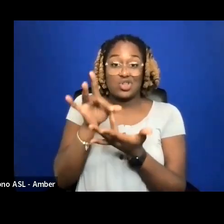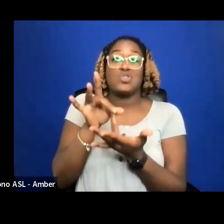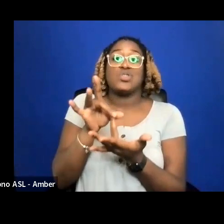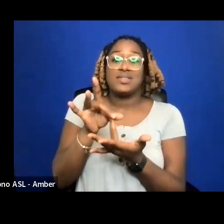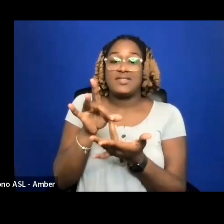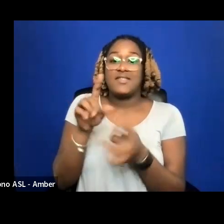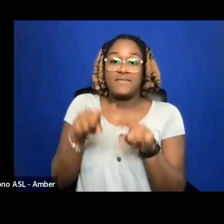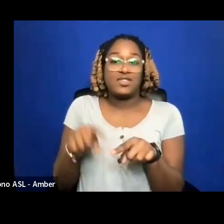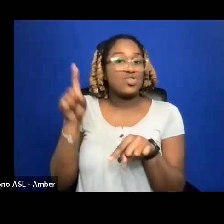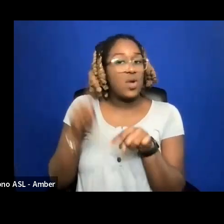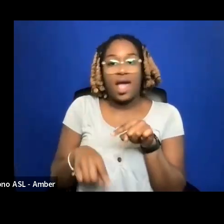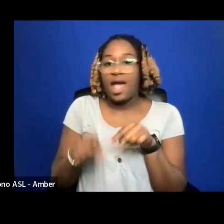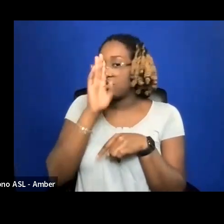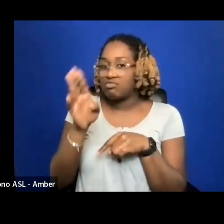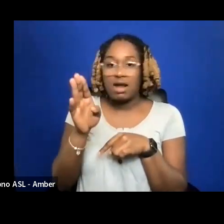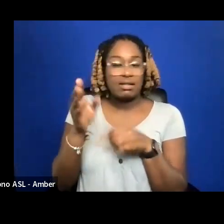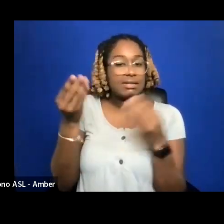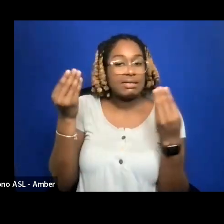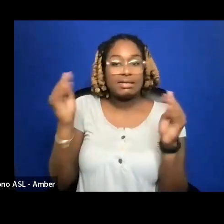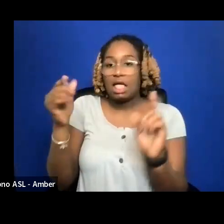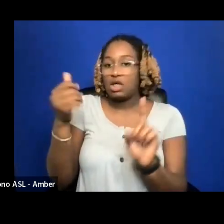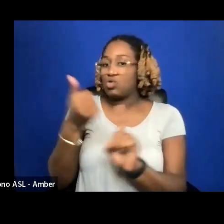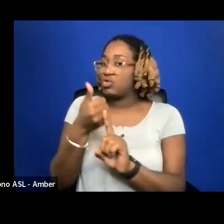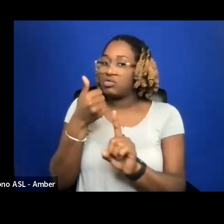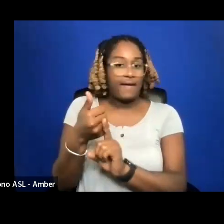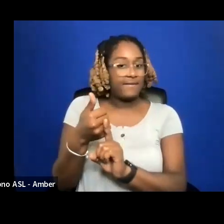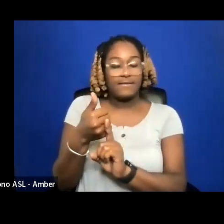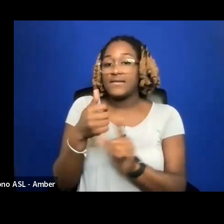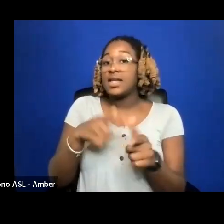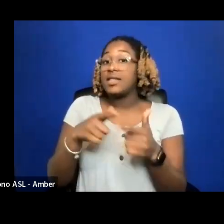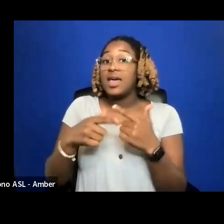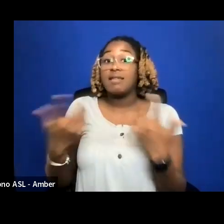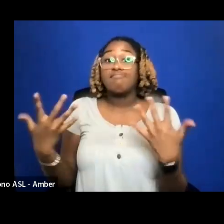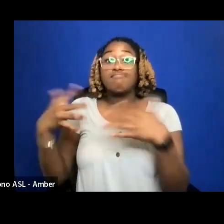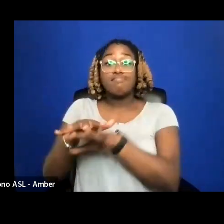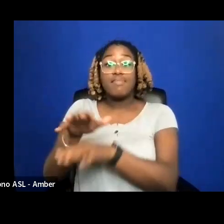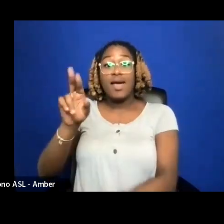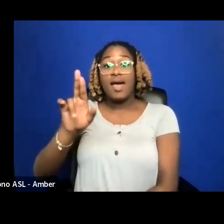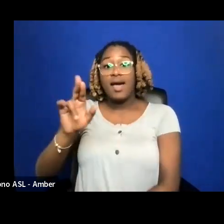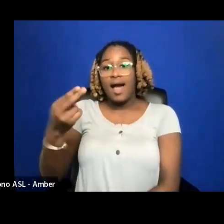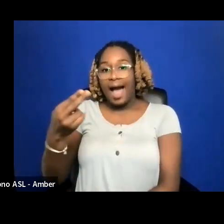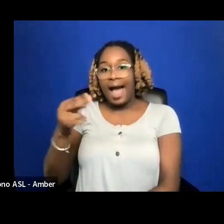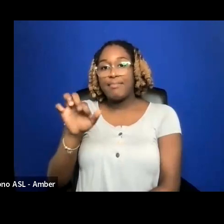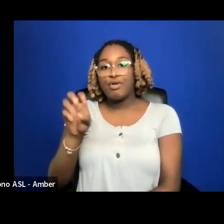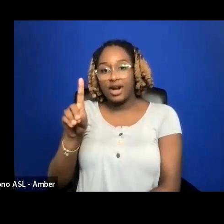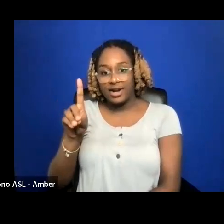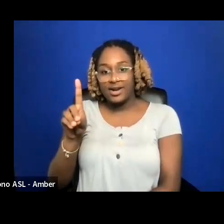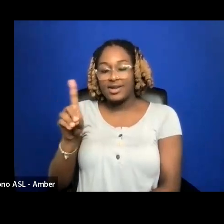AND THEN THERE IS HYBRID WHICH IS A COMBINATION OF DIY AND WORKING WITH A DISTRIBUTOR.